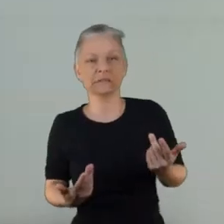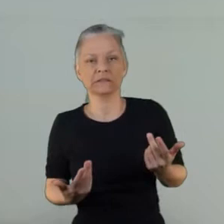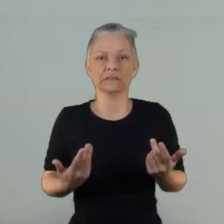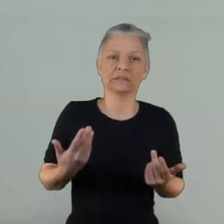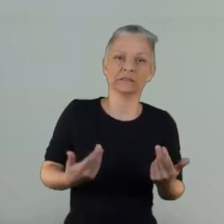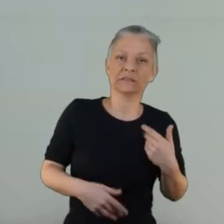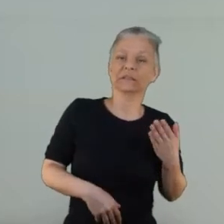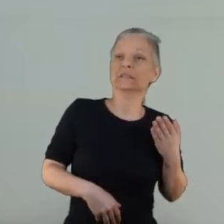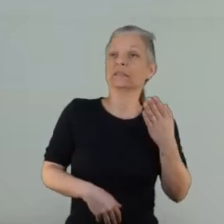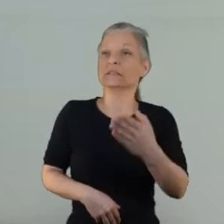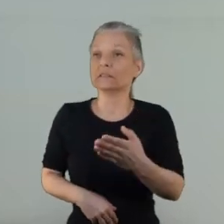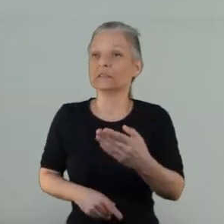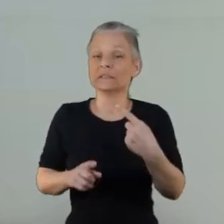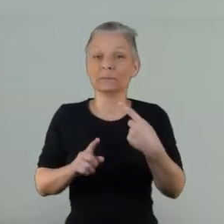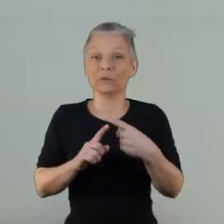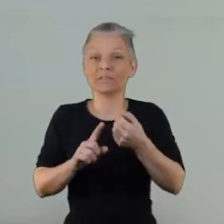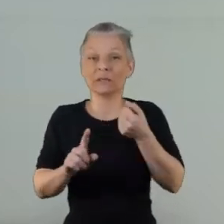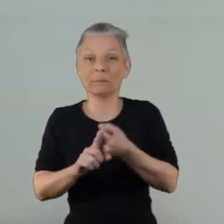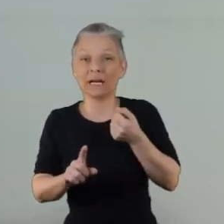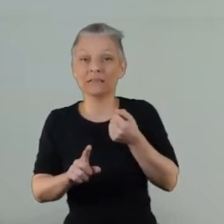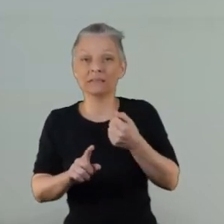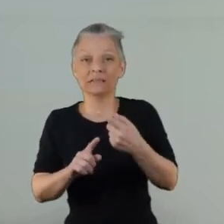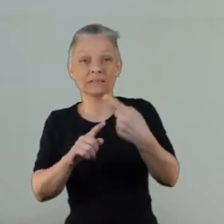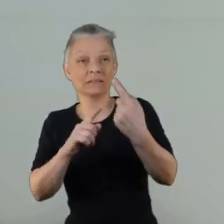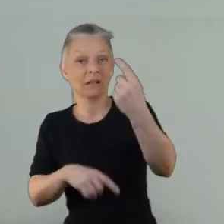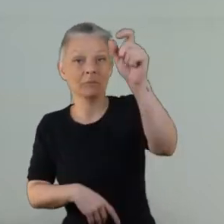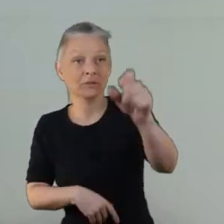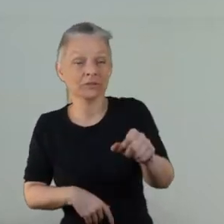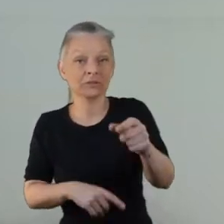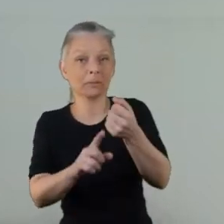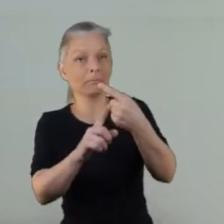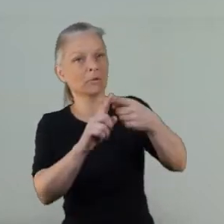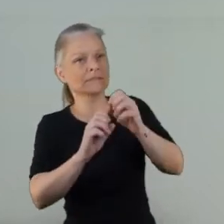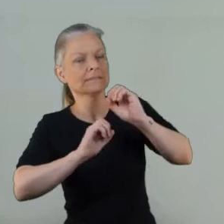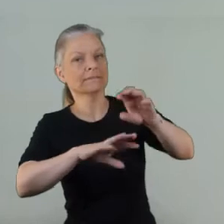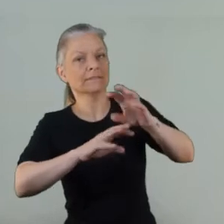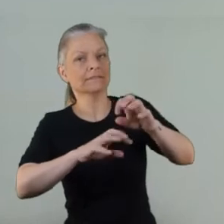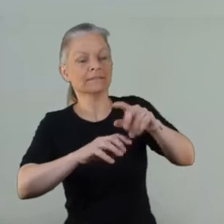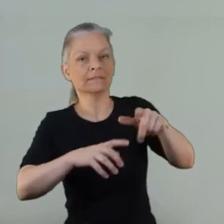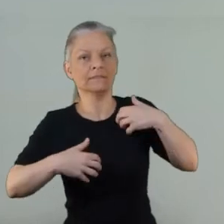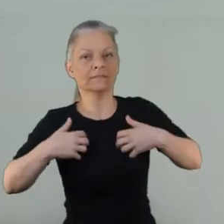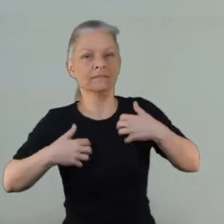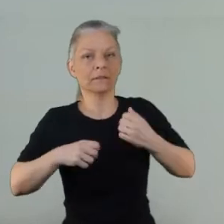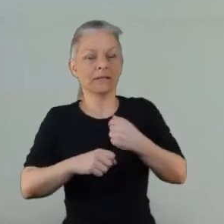For me it is beneficial for me and I like helping people and even when I'm having like